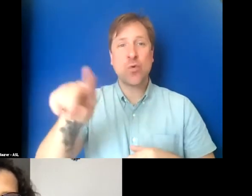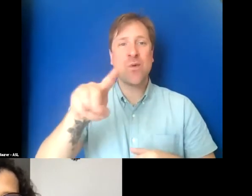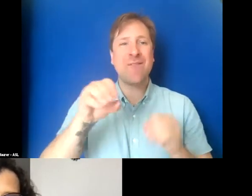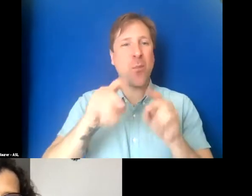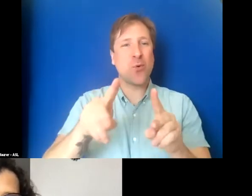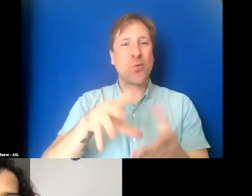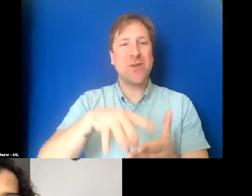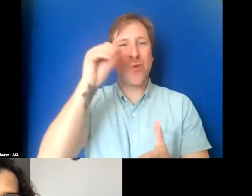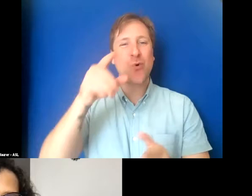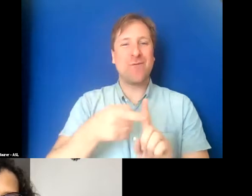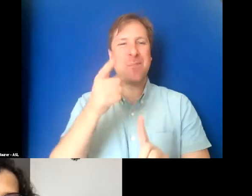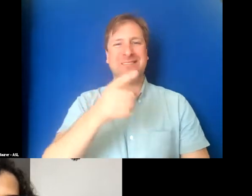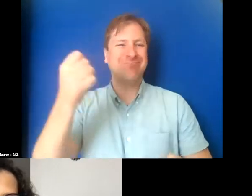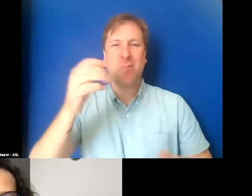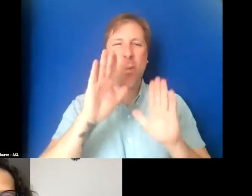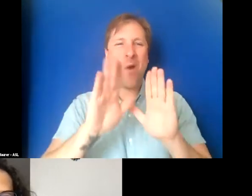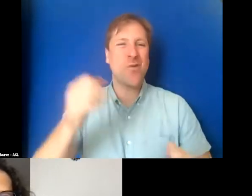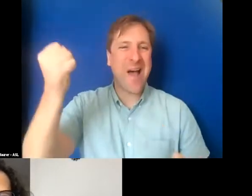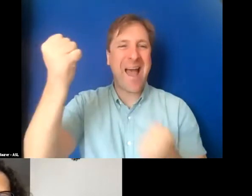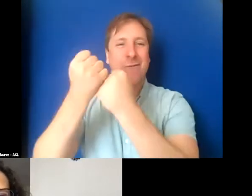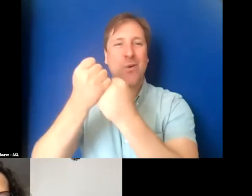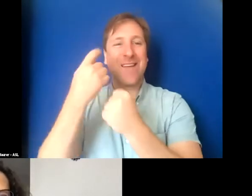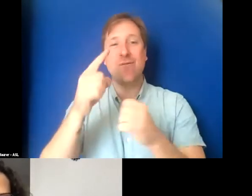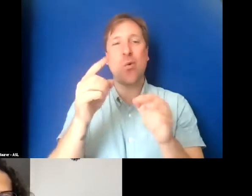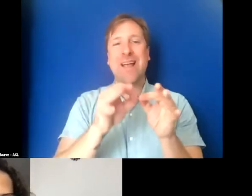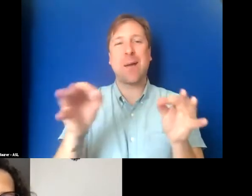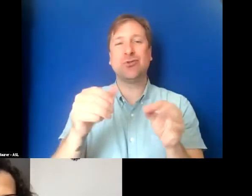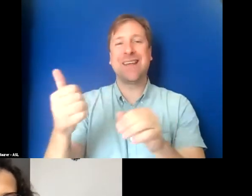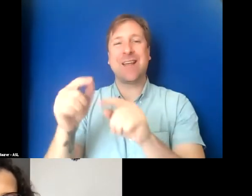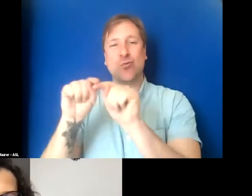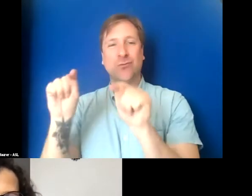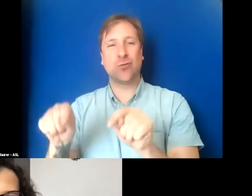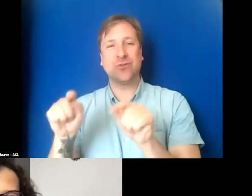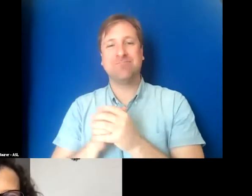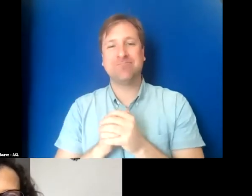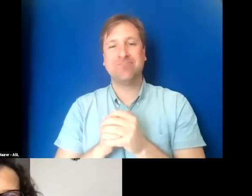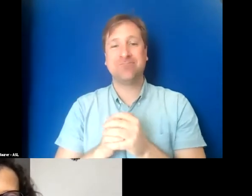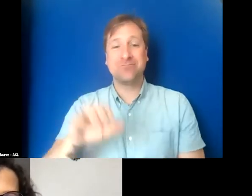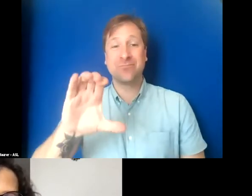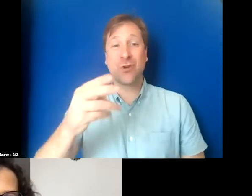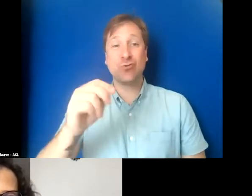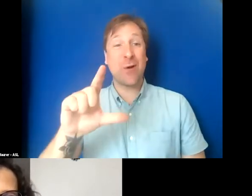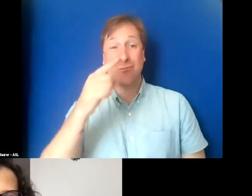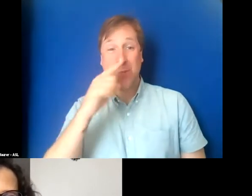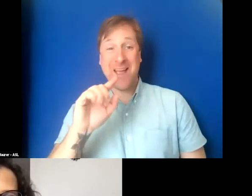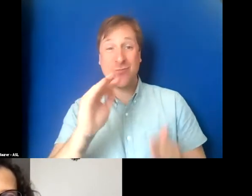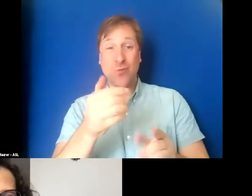from this tireless advocate for captioning and transcription. So, Cheryl, please introduce yourself.